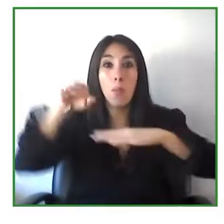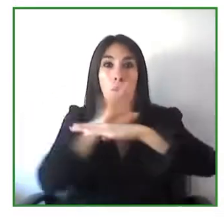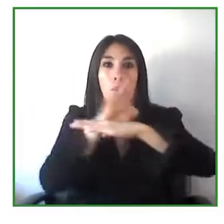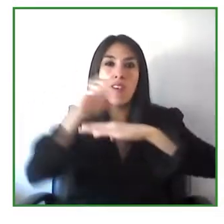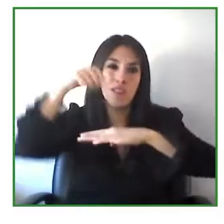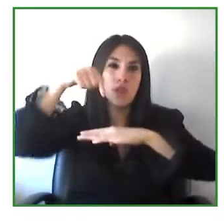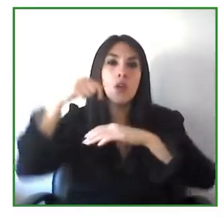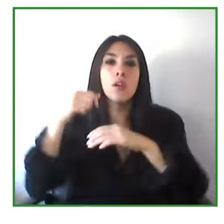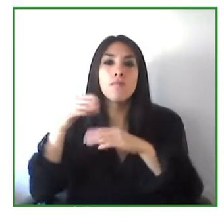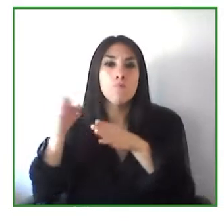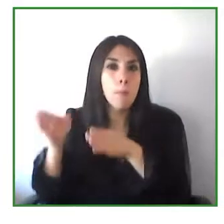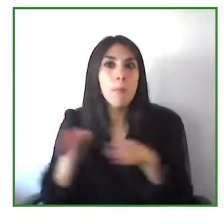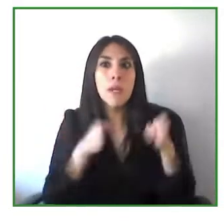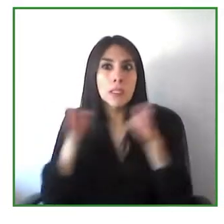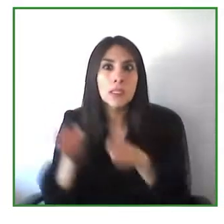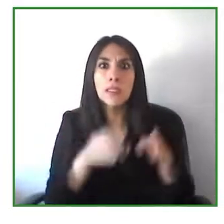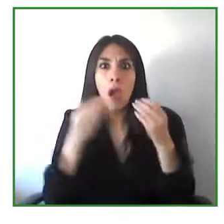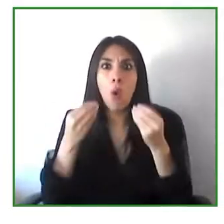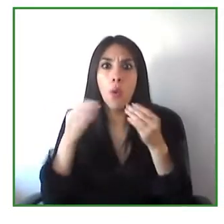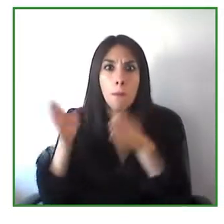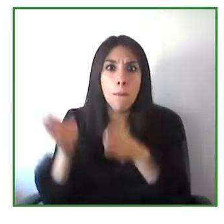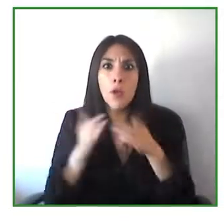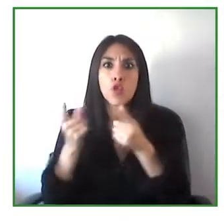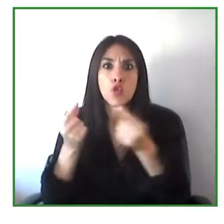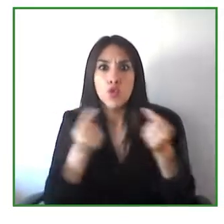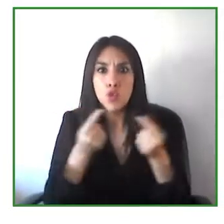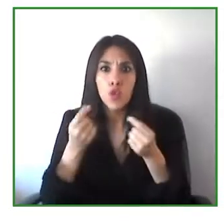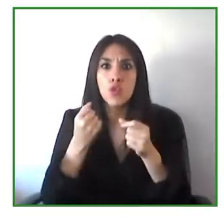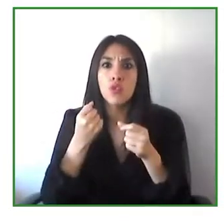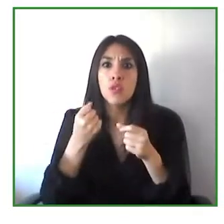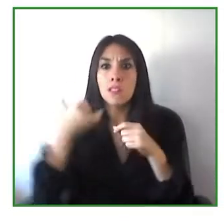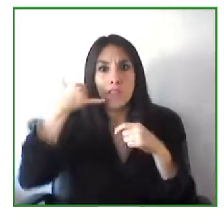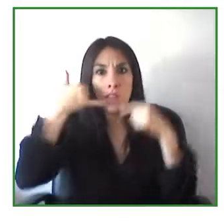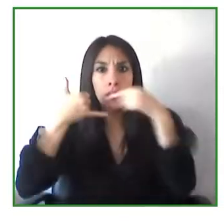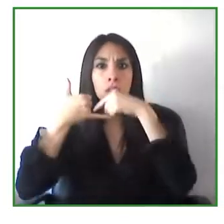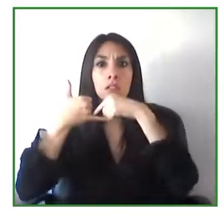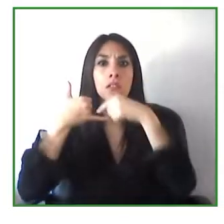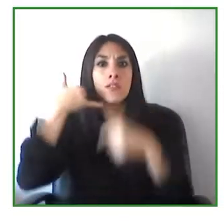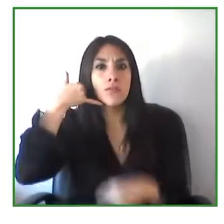you know organize multi-stakeholder initiatives between